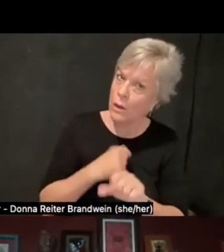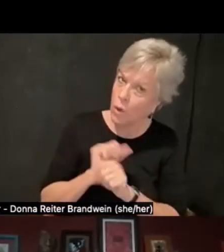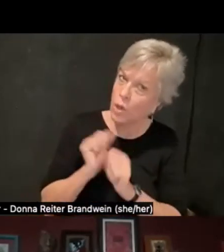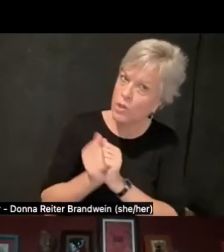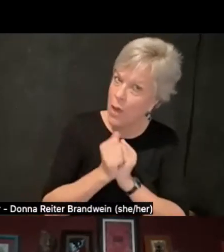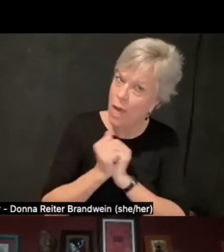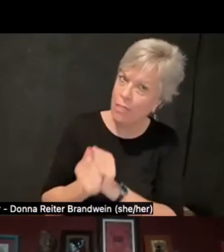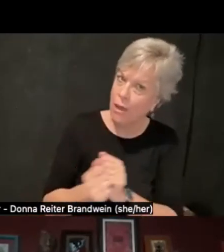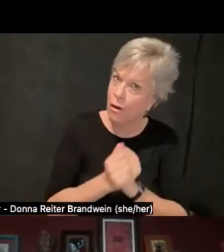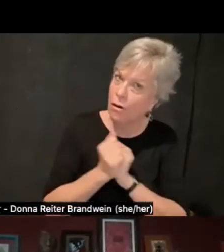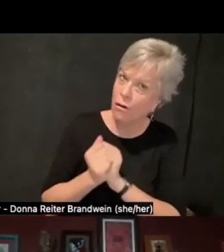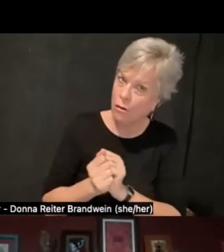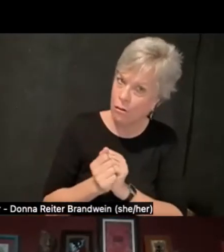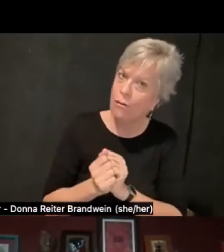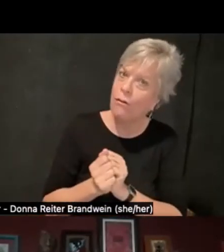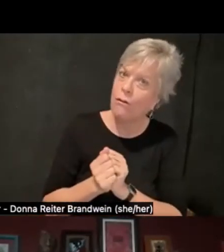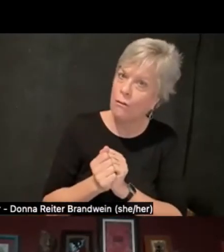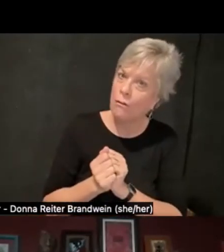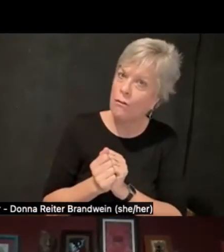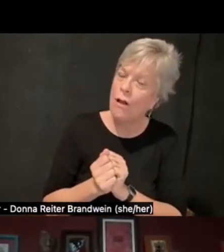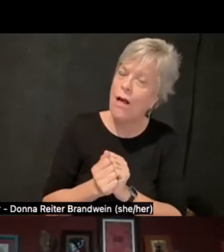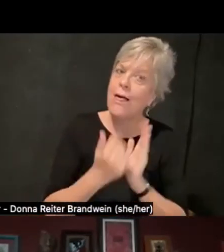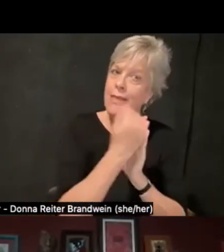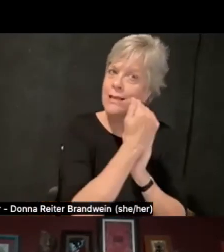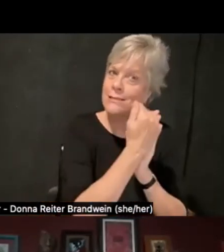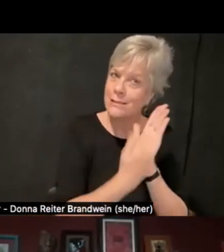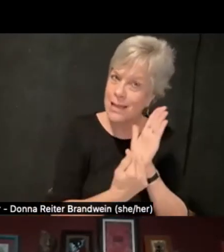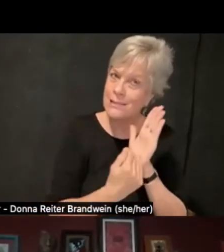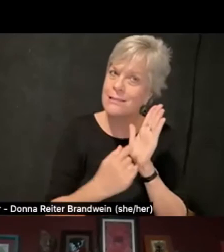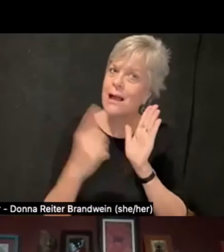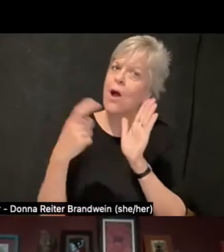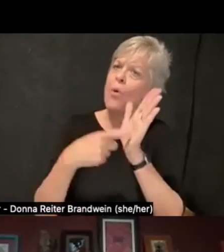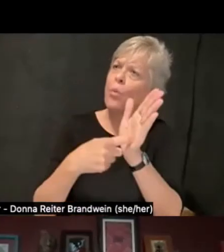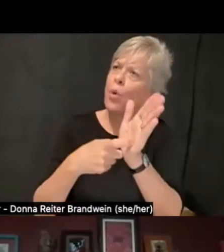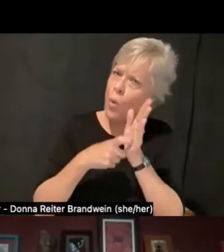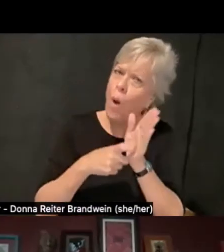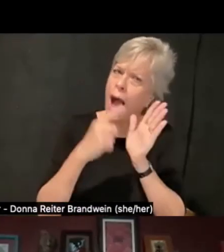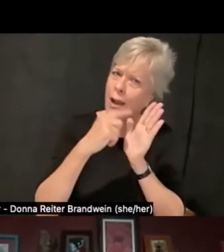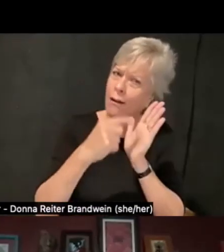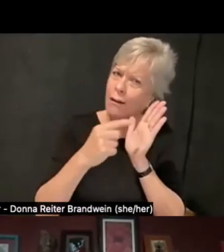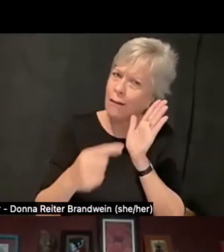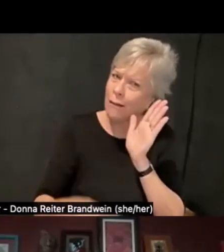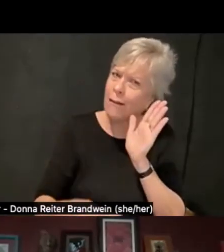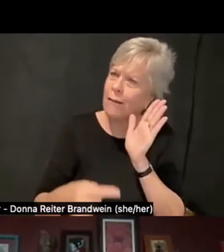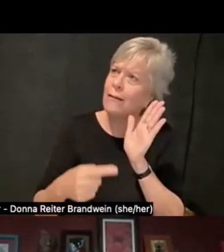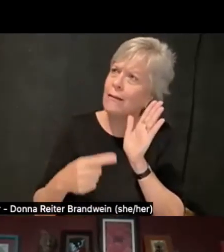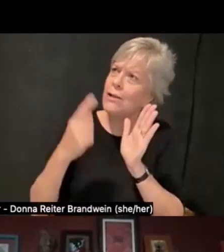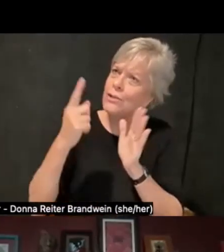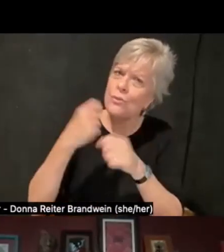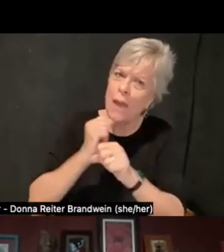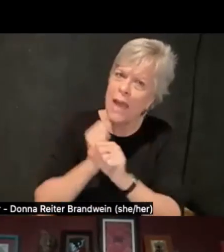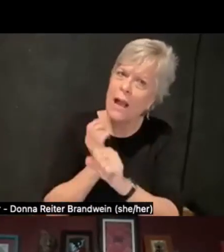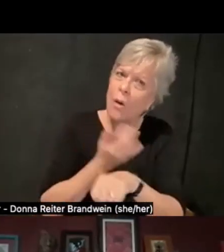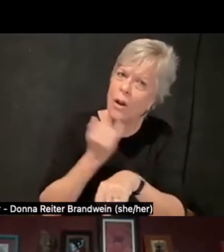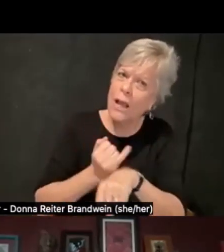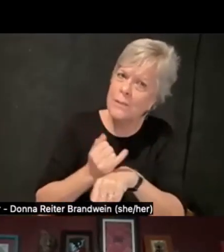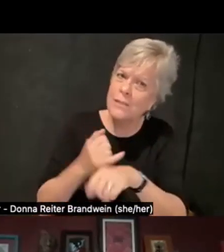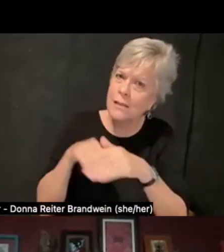a strategic list of requirements for what it would mean to create an accessible campus. And the solidarity that they had